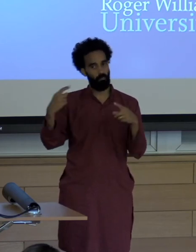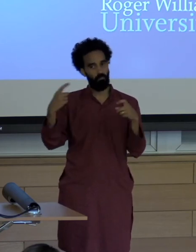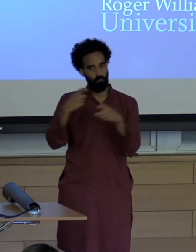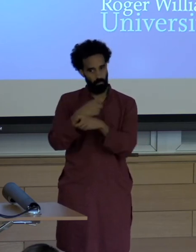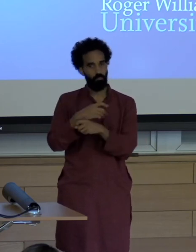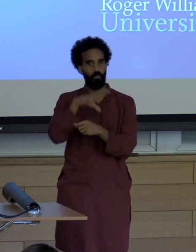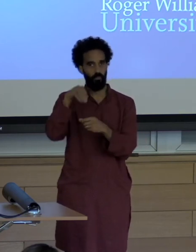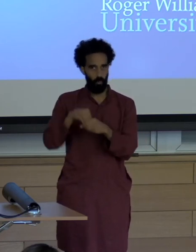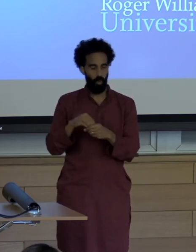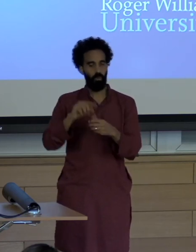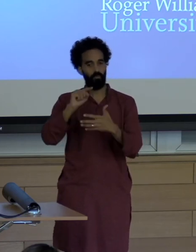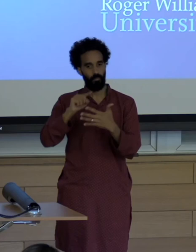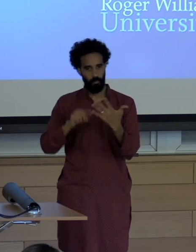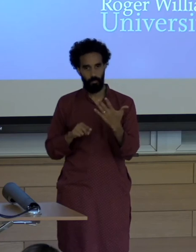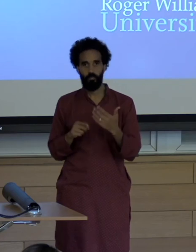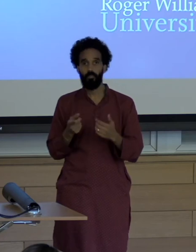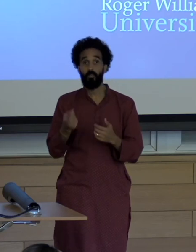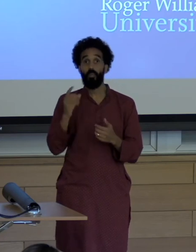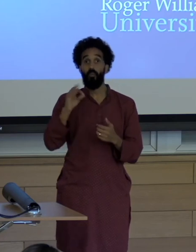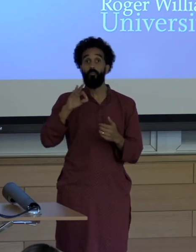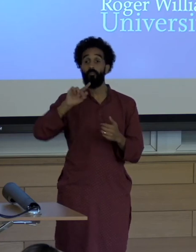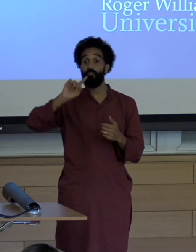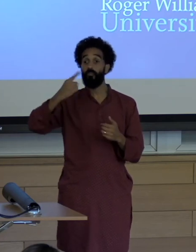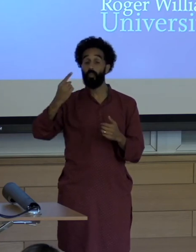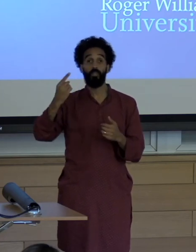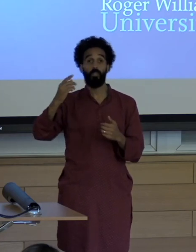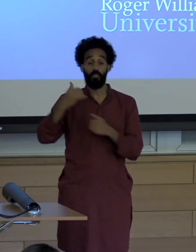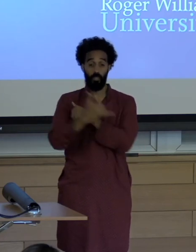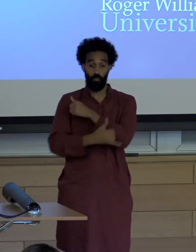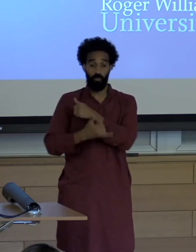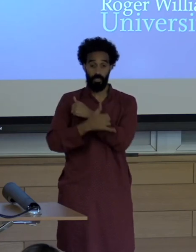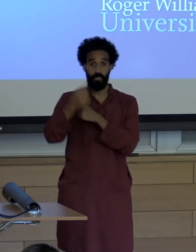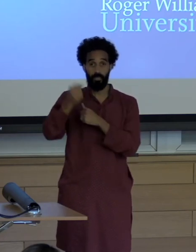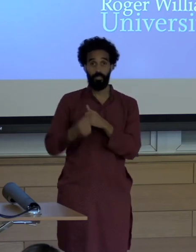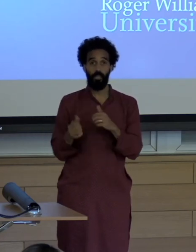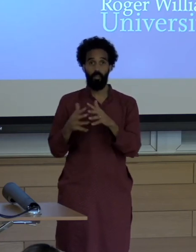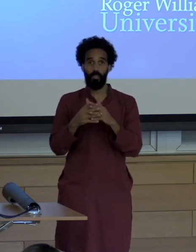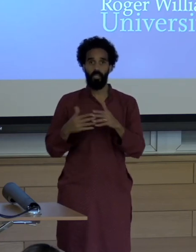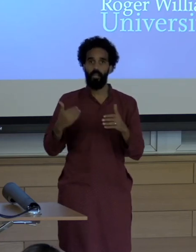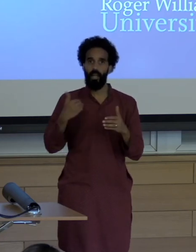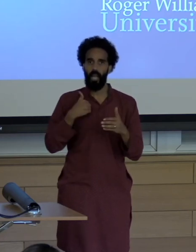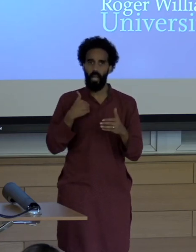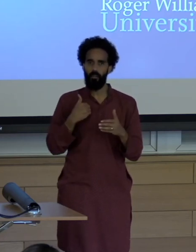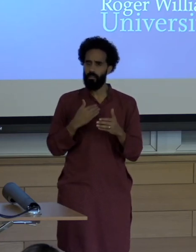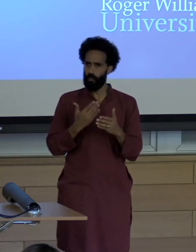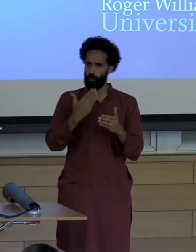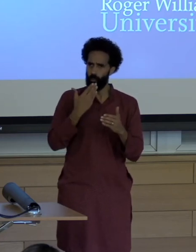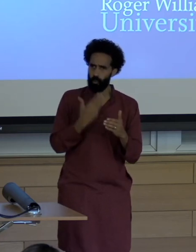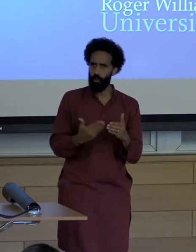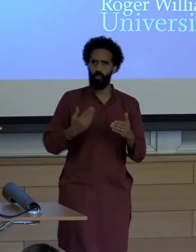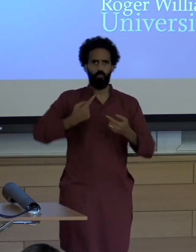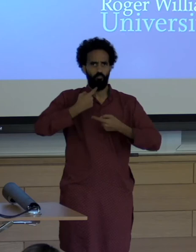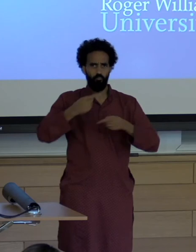countries in South America to have a comprehensive broadcasting system so